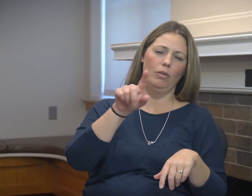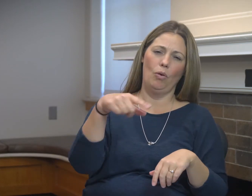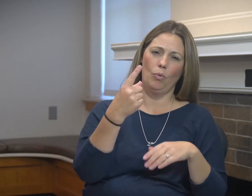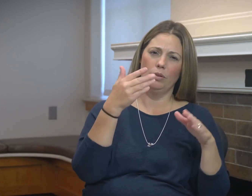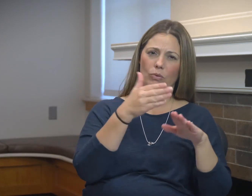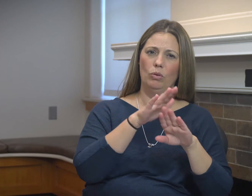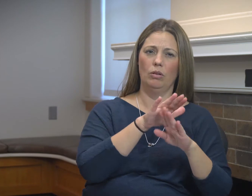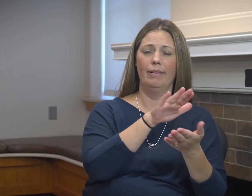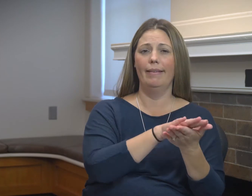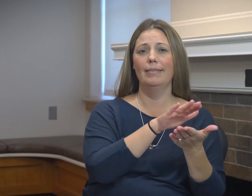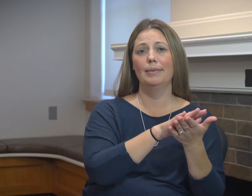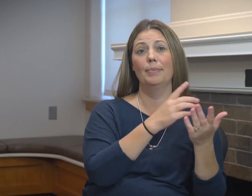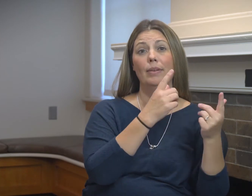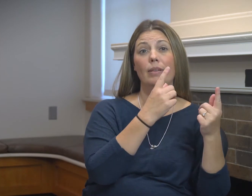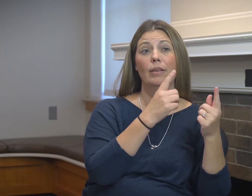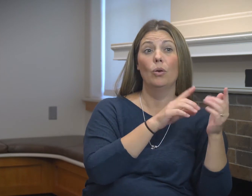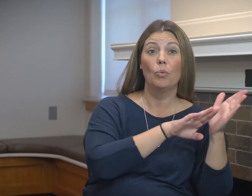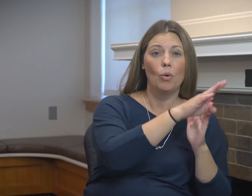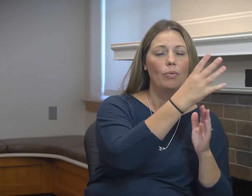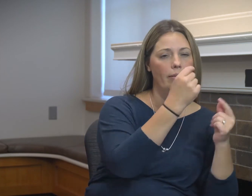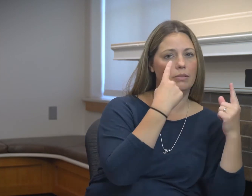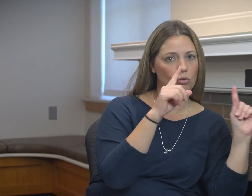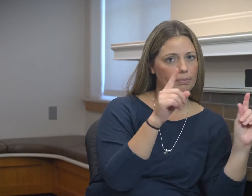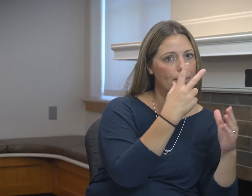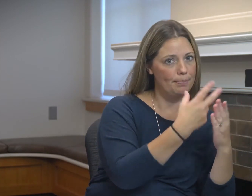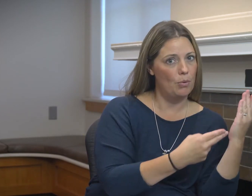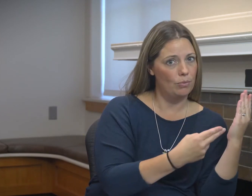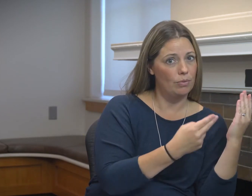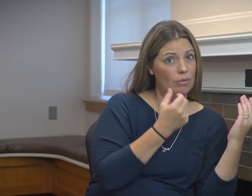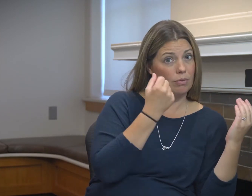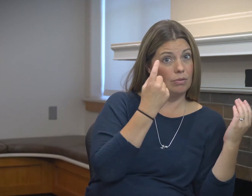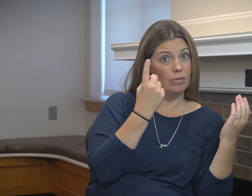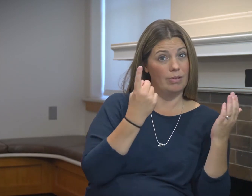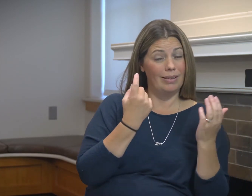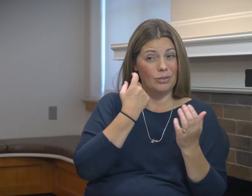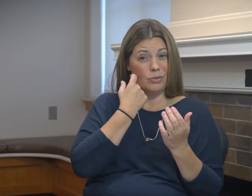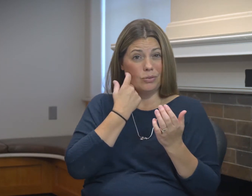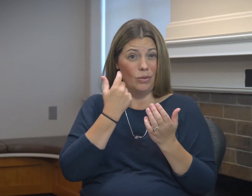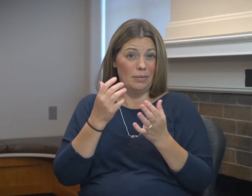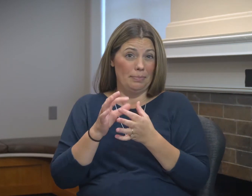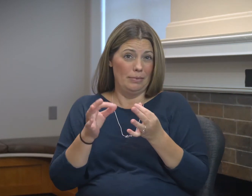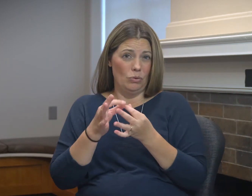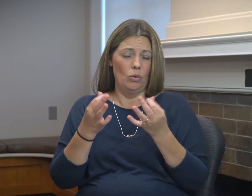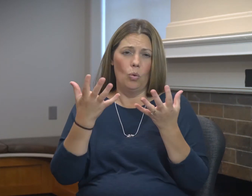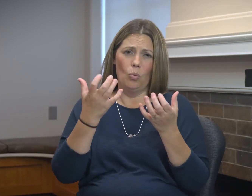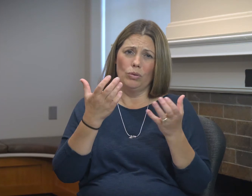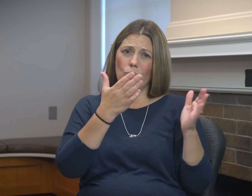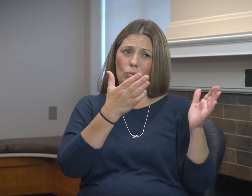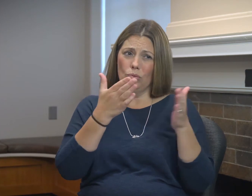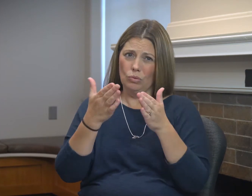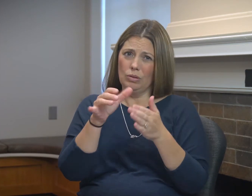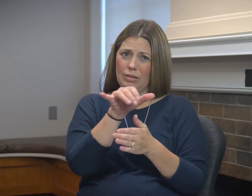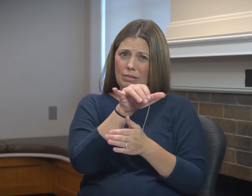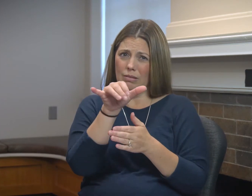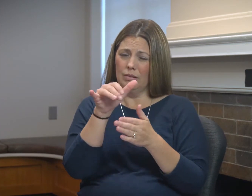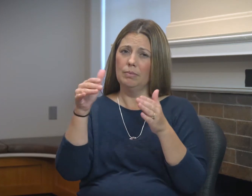the first is continued focus on academics, growth and success - always a focus for us,